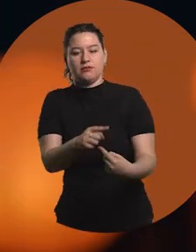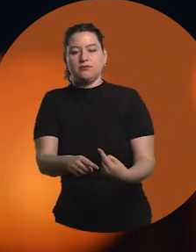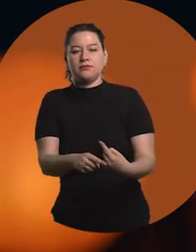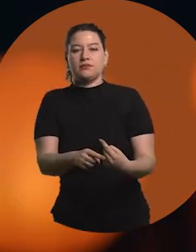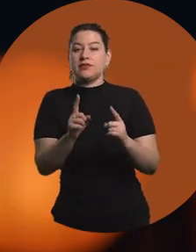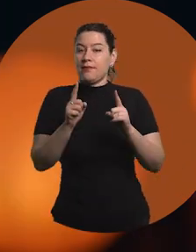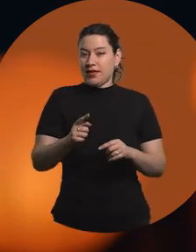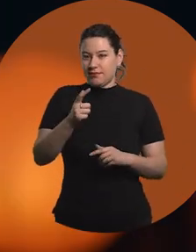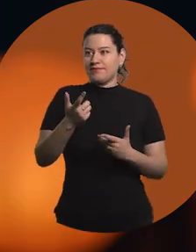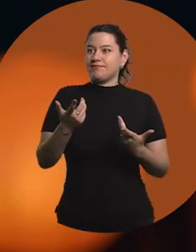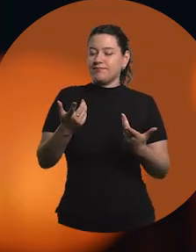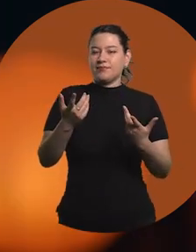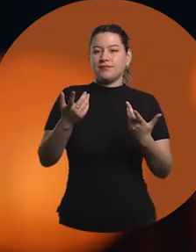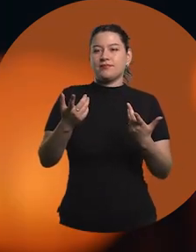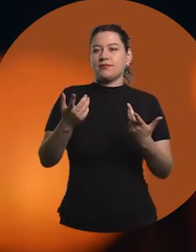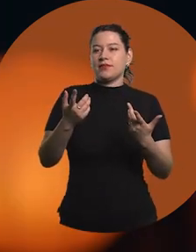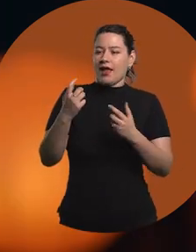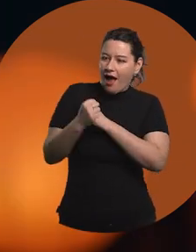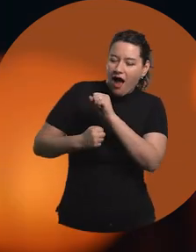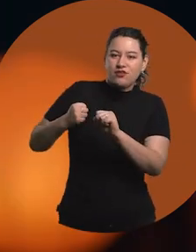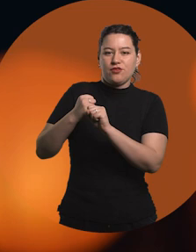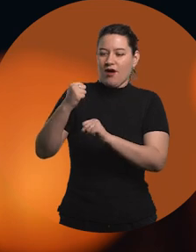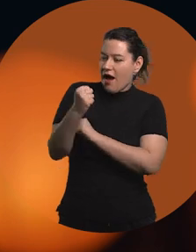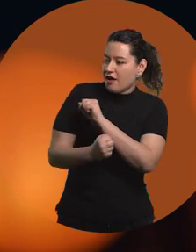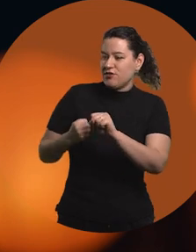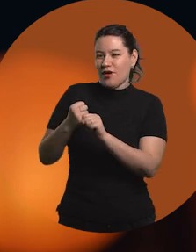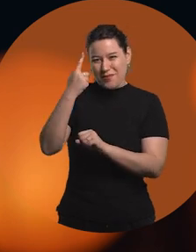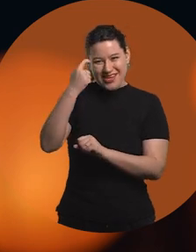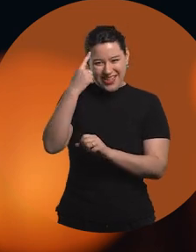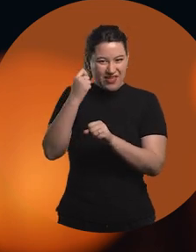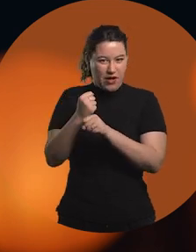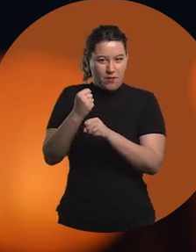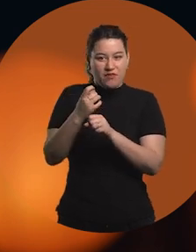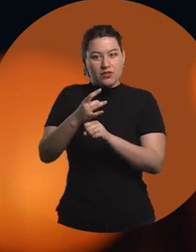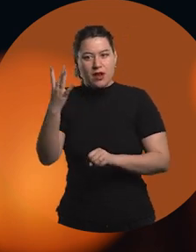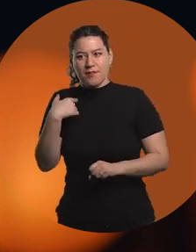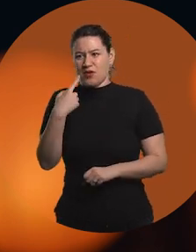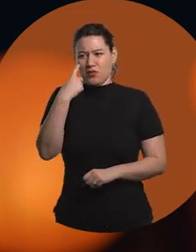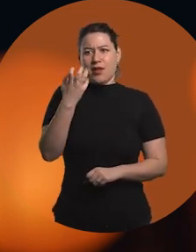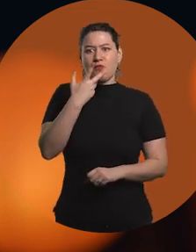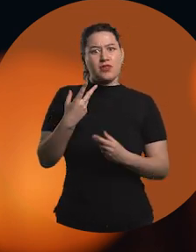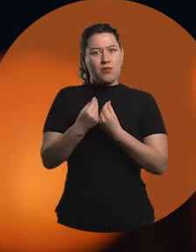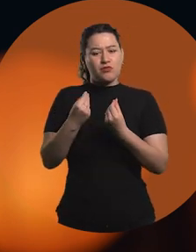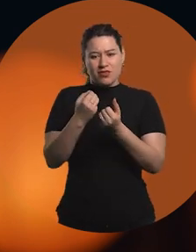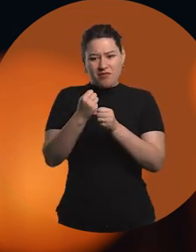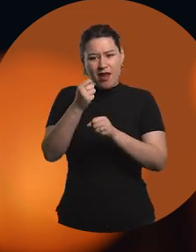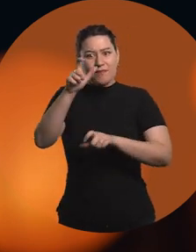And one thing that also happened to me over the years, with my professional experience, is that I realized that I really like working with people.